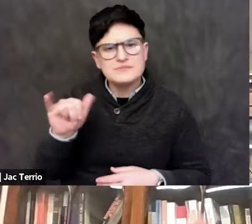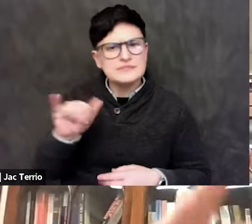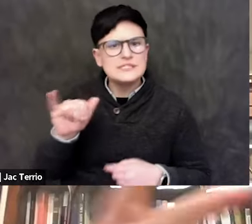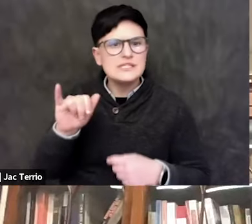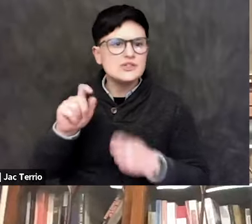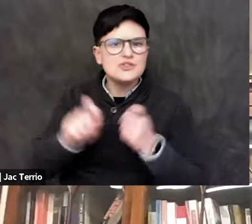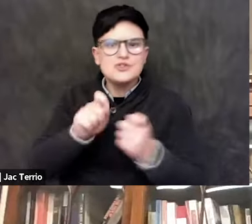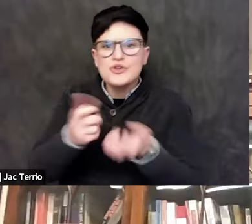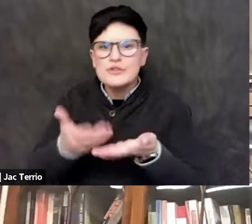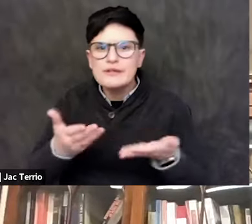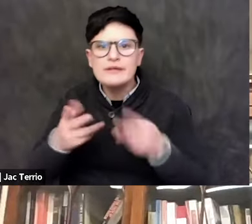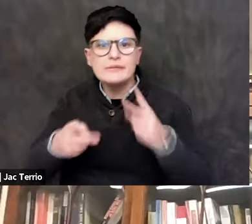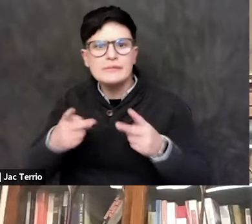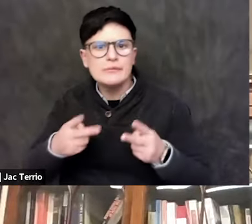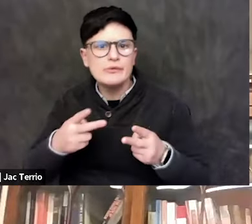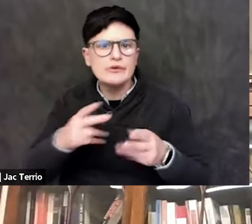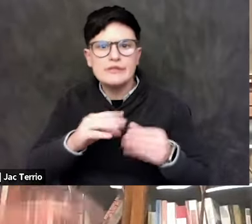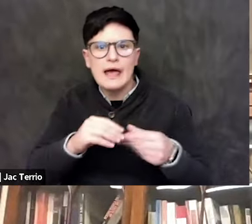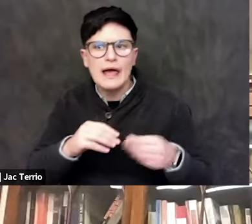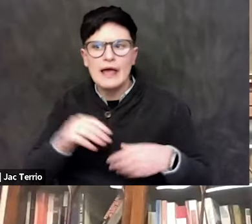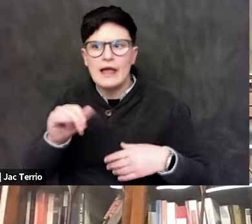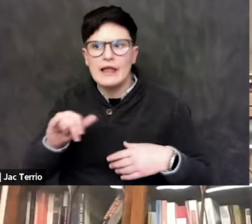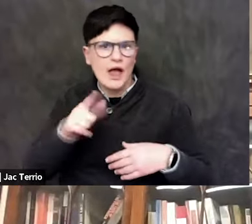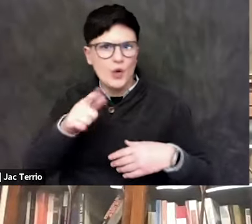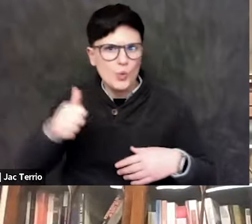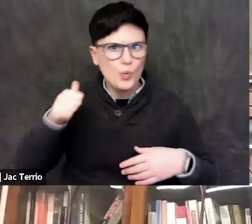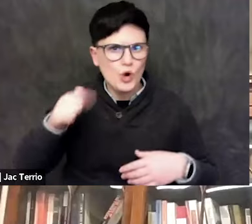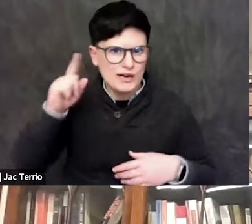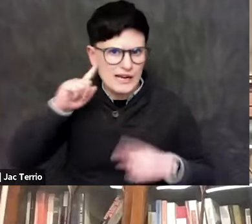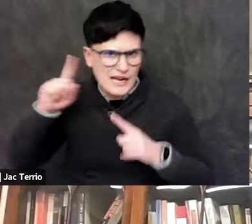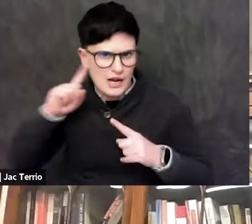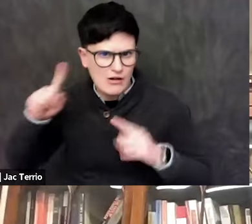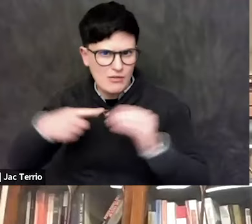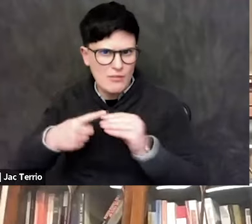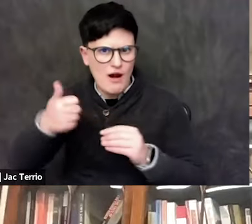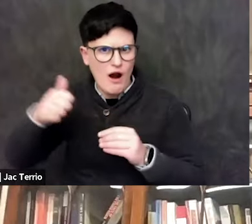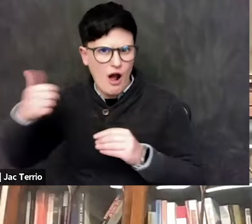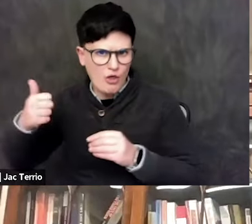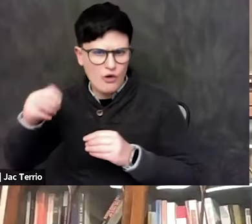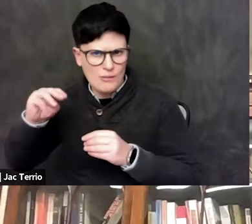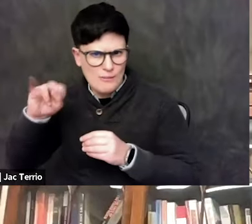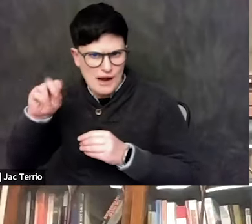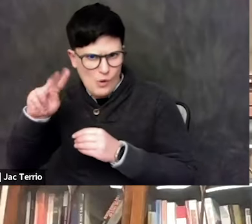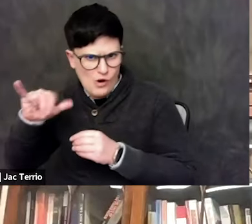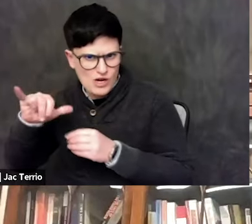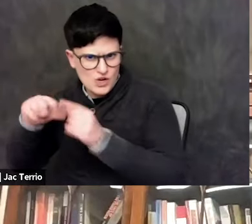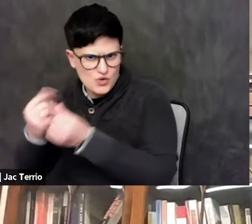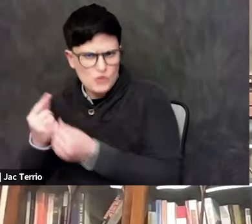have pointed out that are... You know, you would never hear about other minority groups are kind of tolerated when it comes to Jews on campuses?